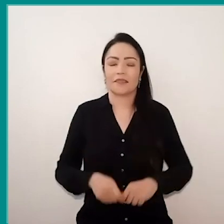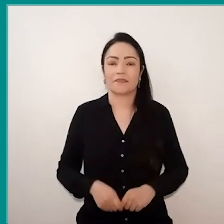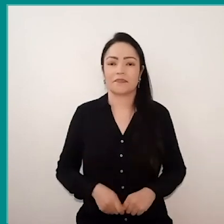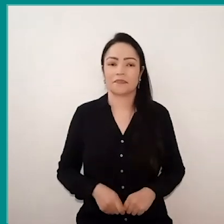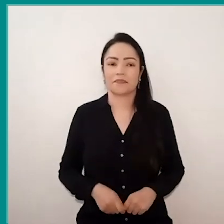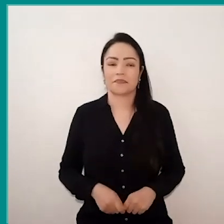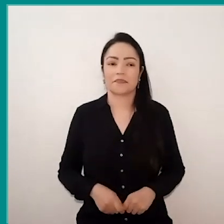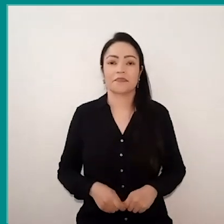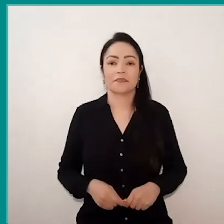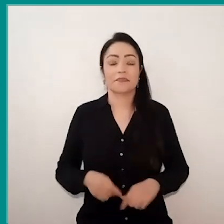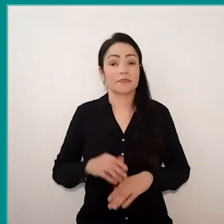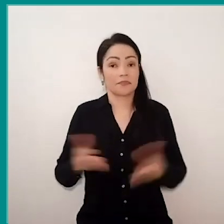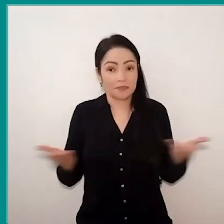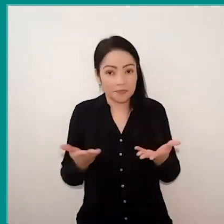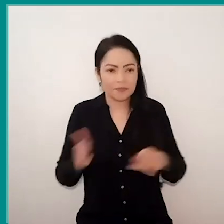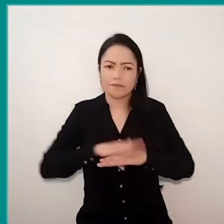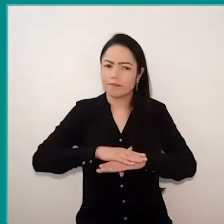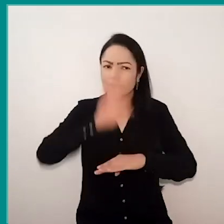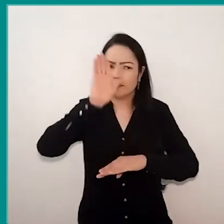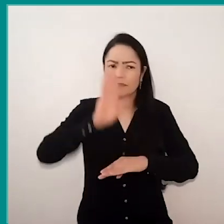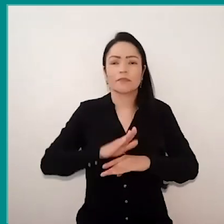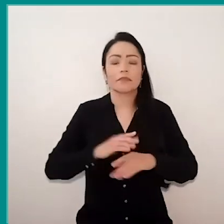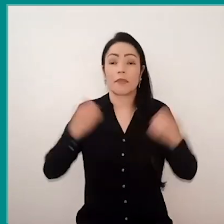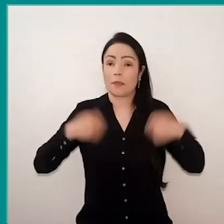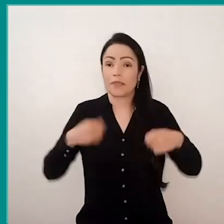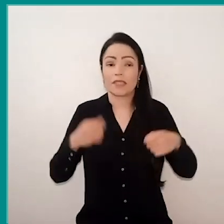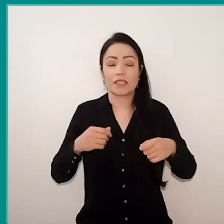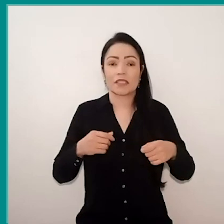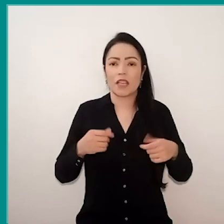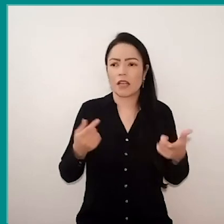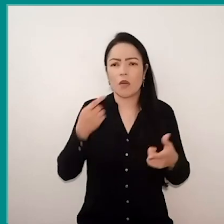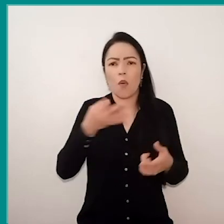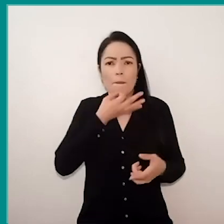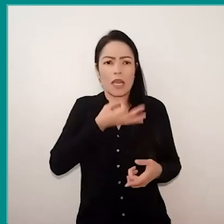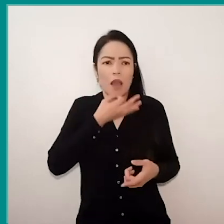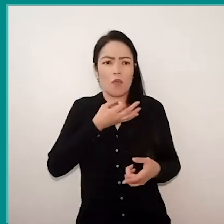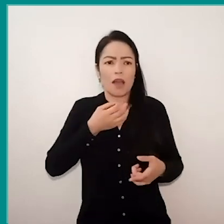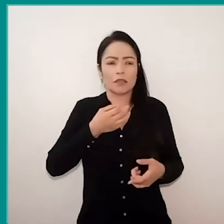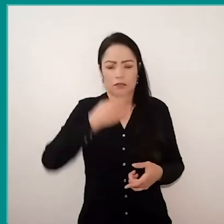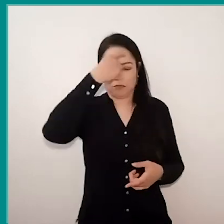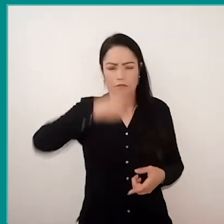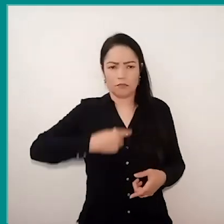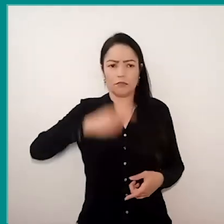we are in a moment of critical constitution of identity. Or do we work for that the student is autonomous,